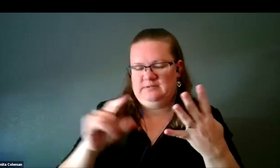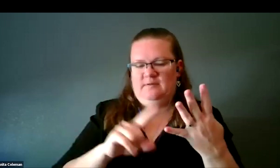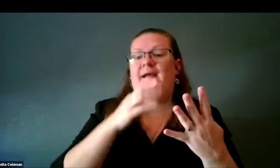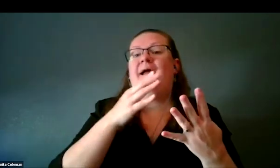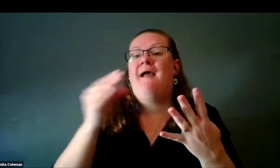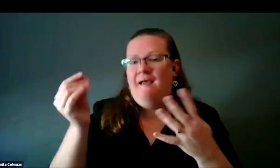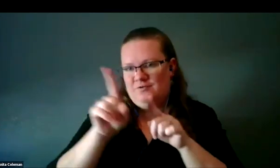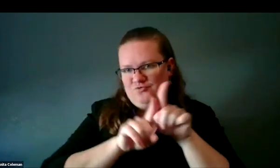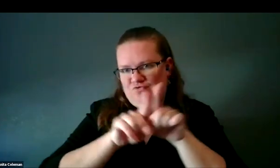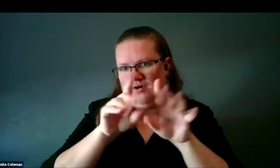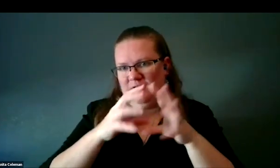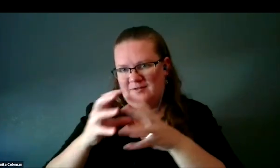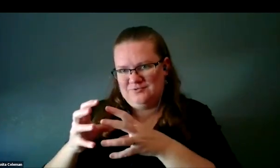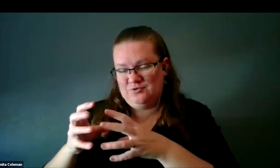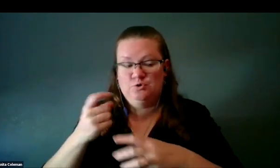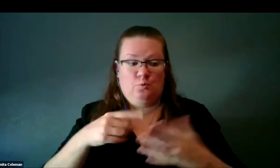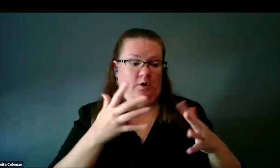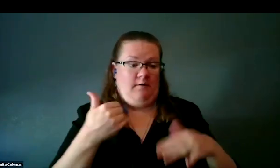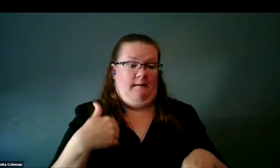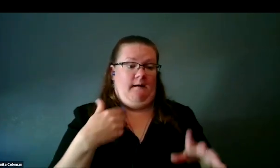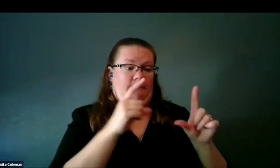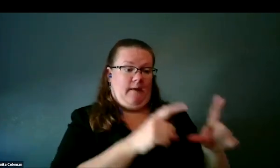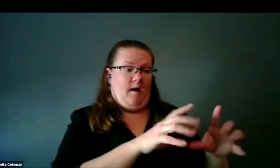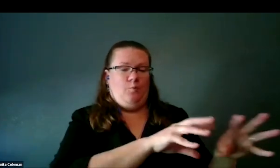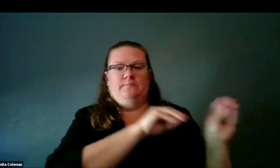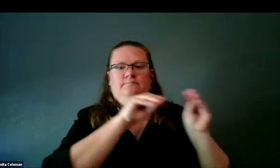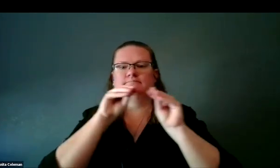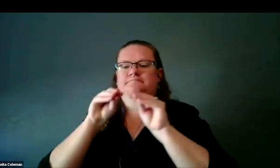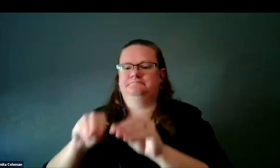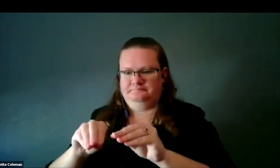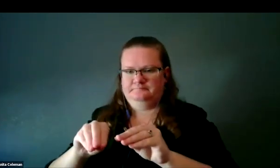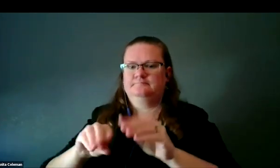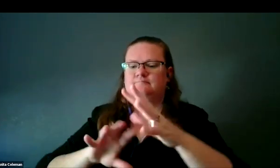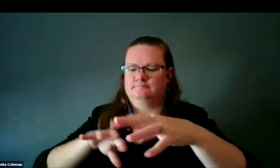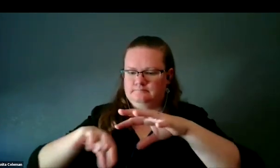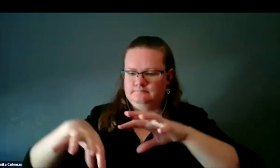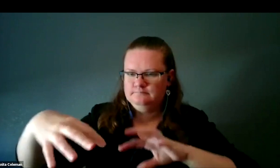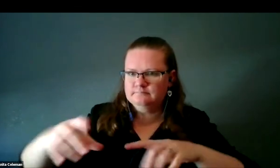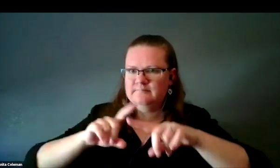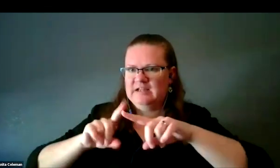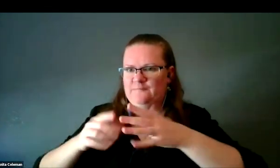so we translated those templates to galaxies, delineated the features in galaxies.